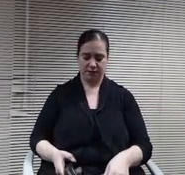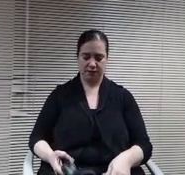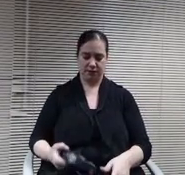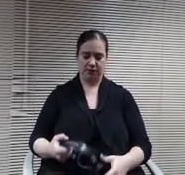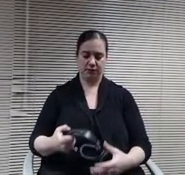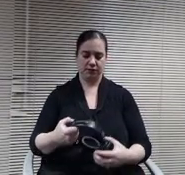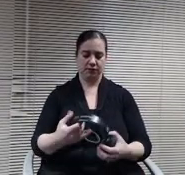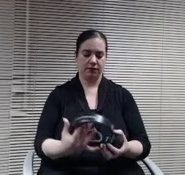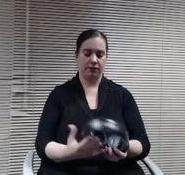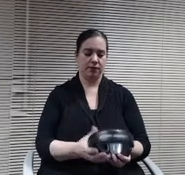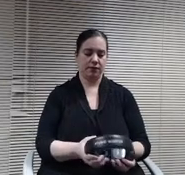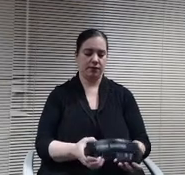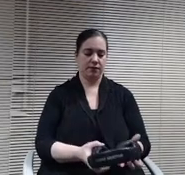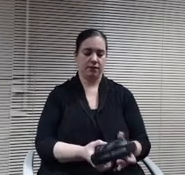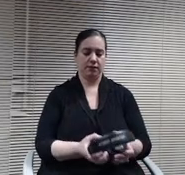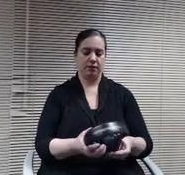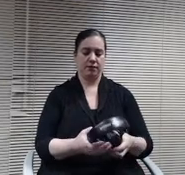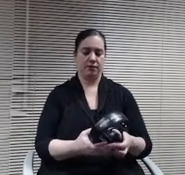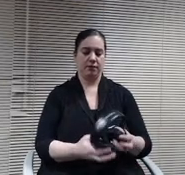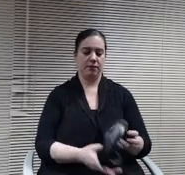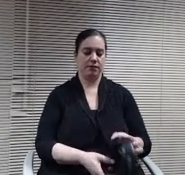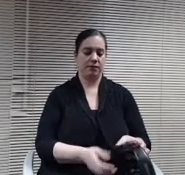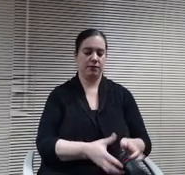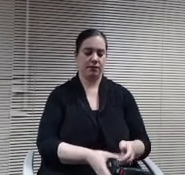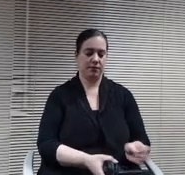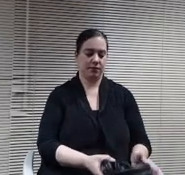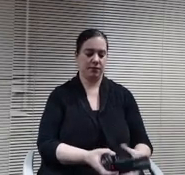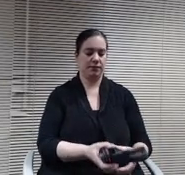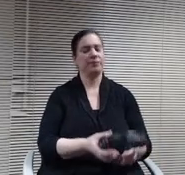Yeah I can. Maybe Paul can answer the cap question.